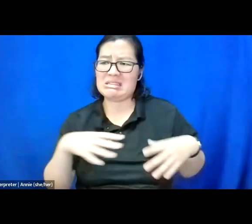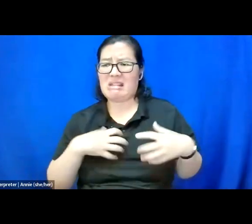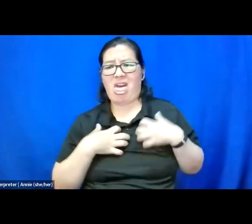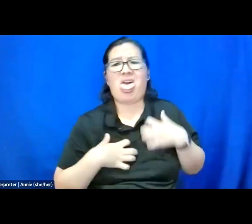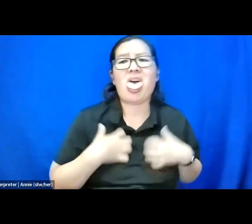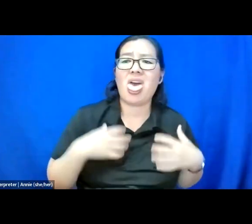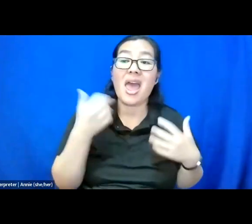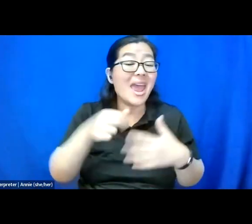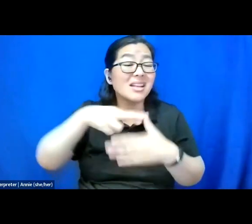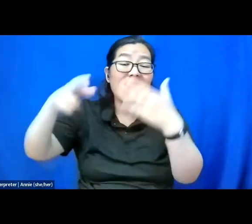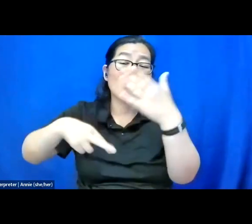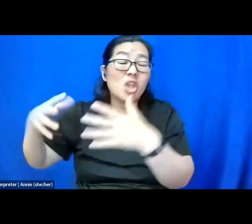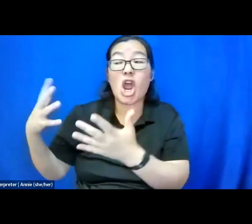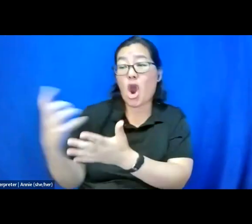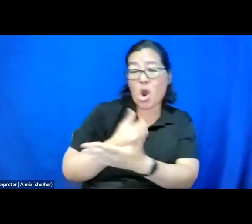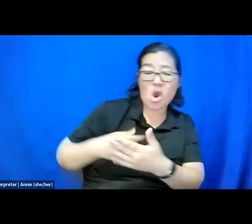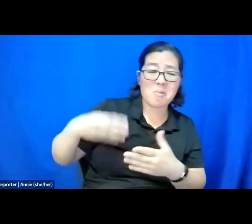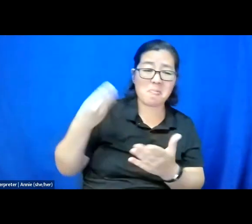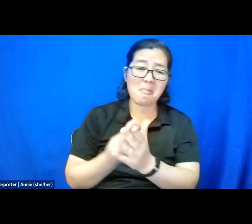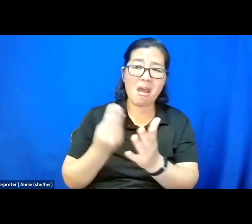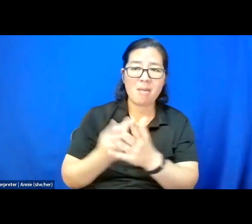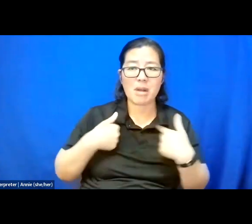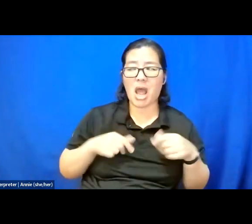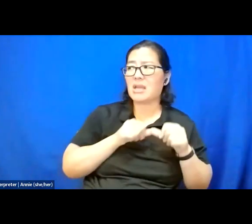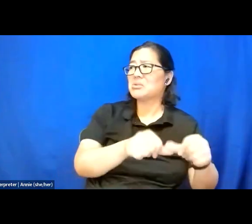and they earn a dollar, yet I stay wet with grief.